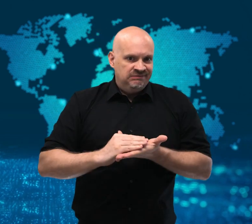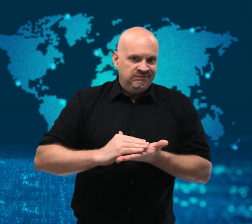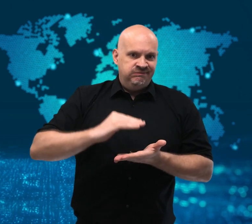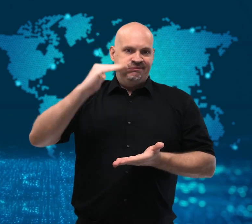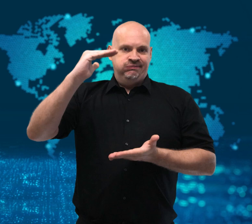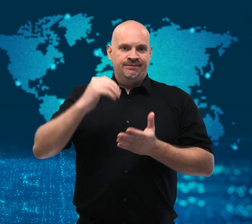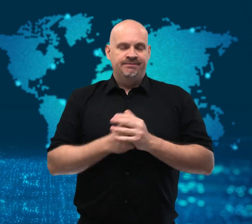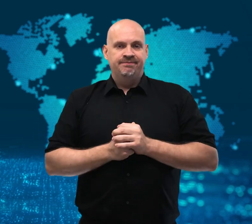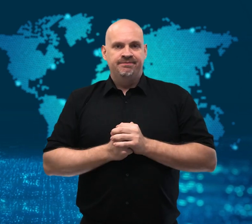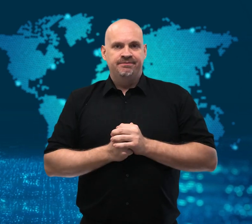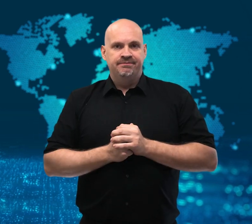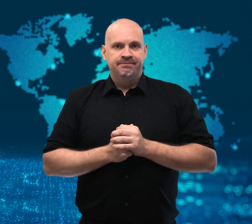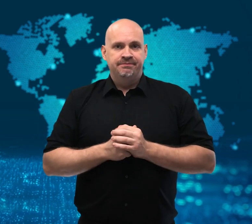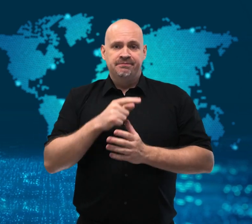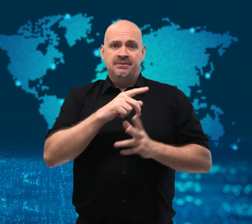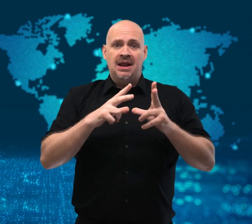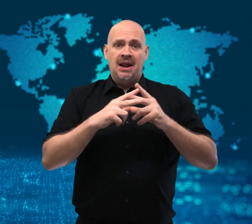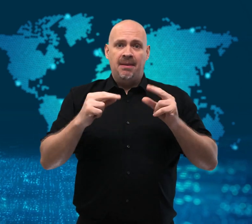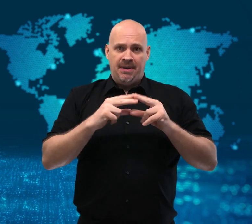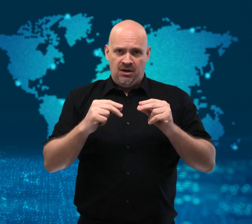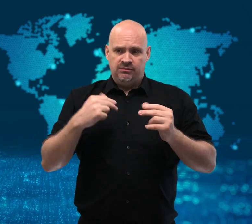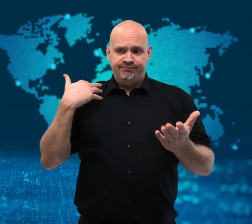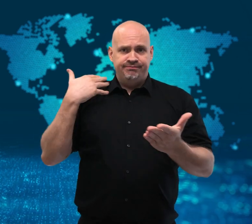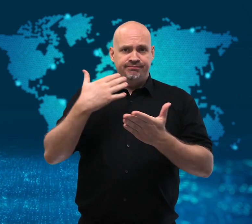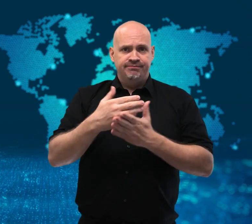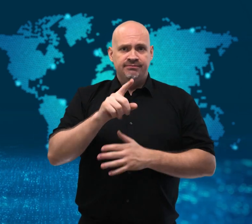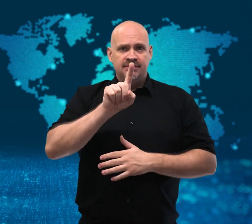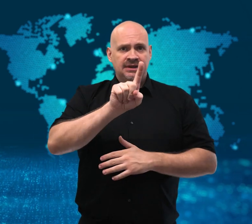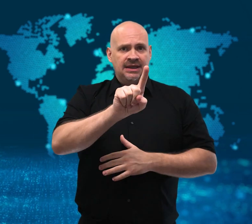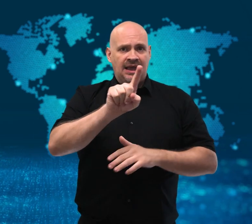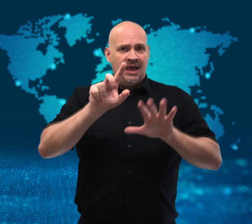For around 18 months,